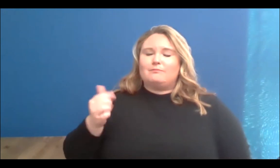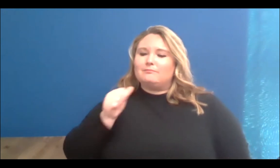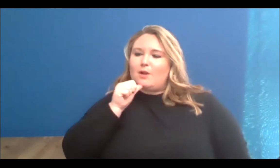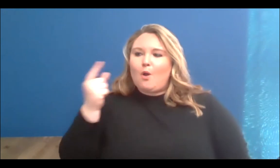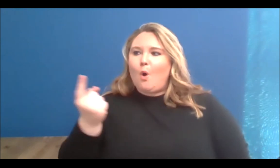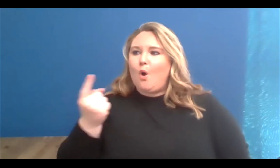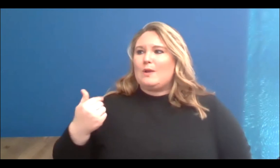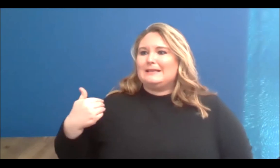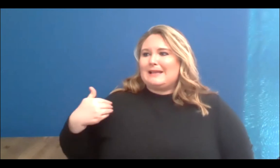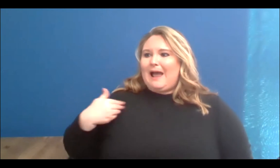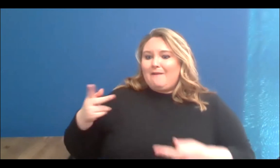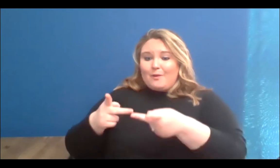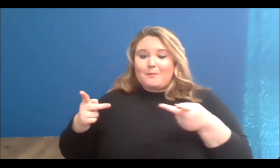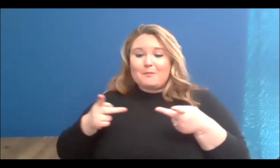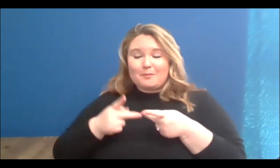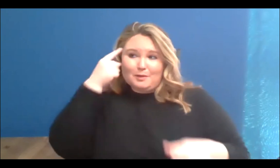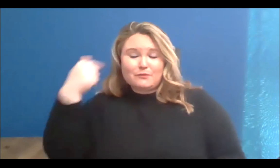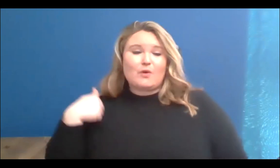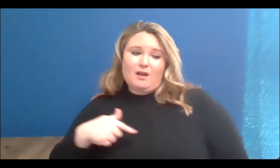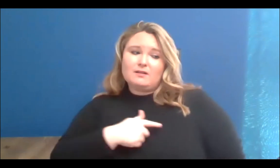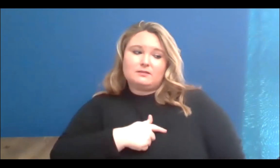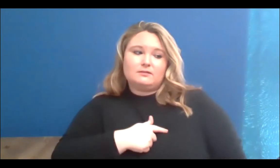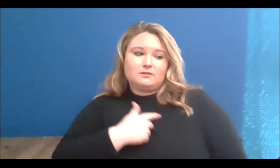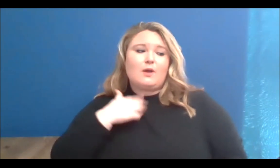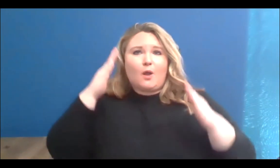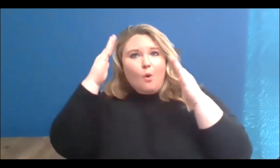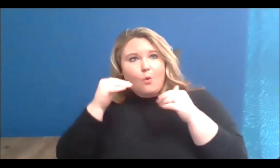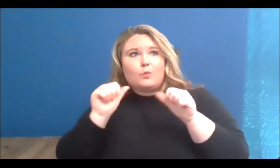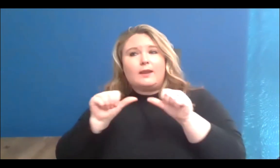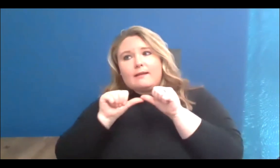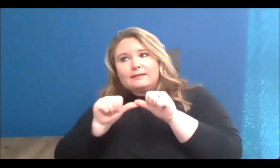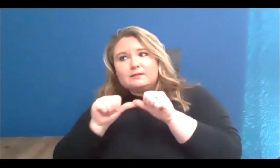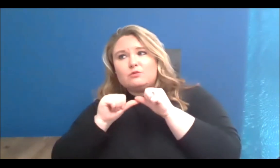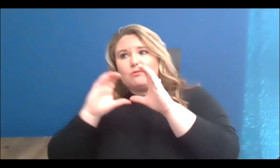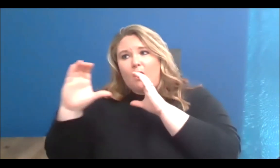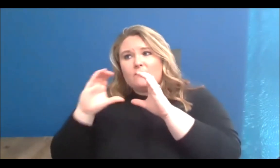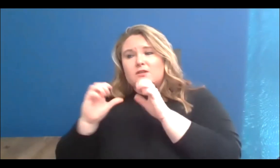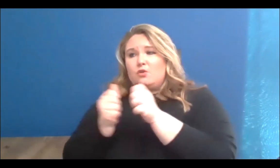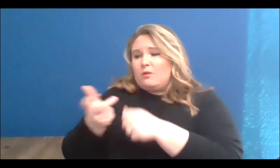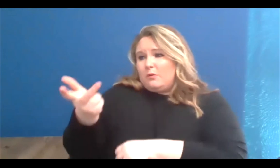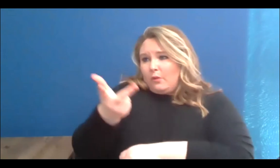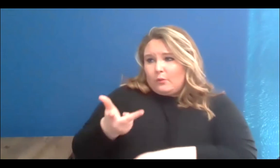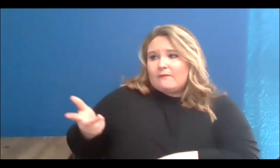to be able to continue this conversation with the three of you.